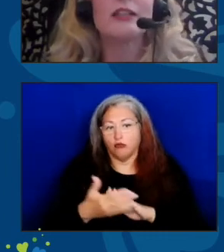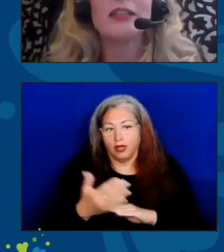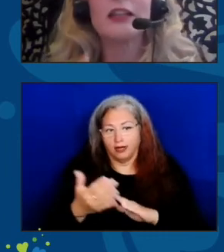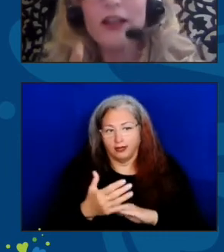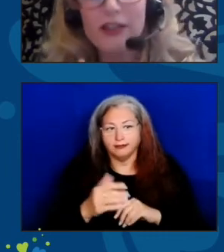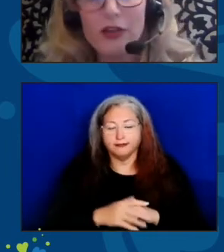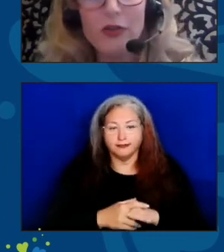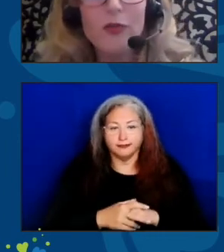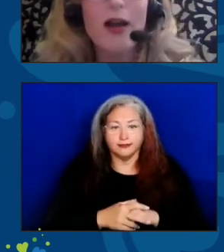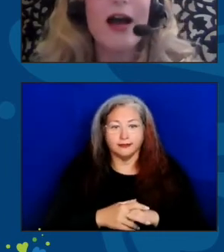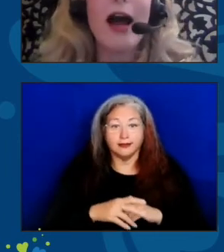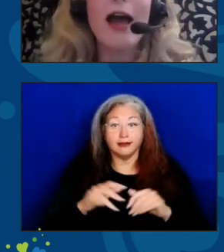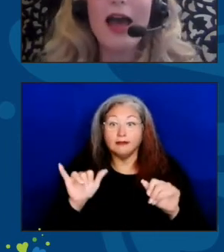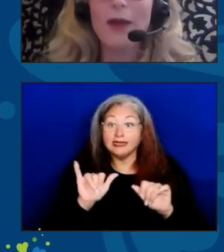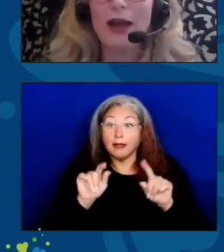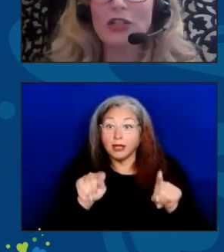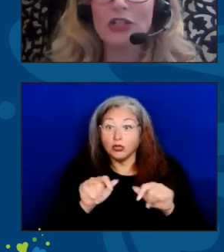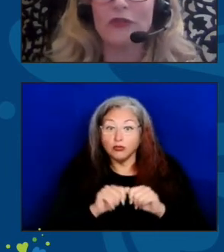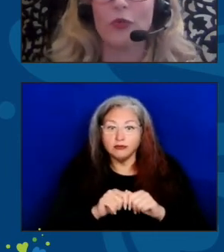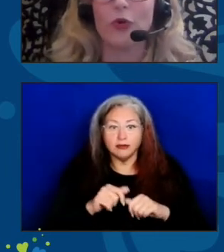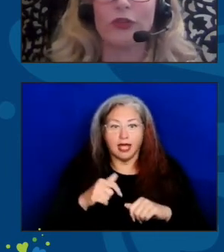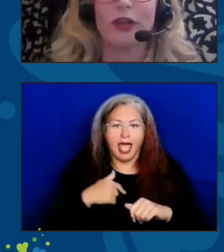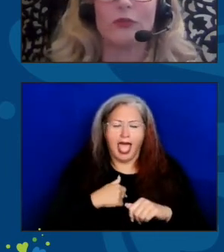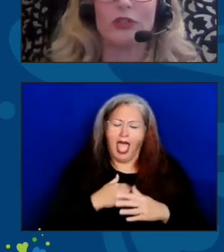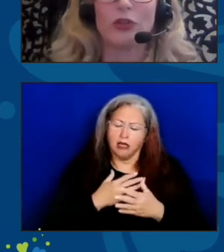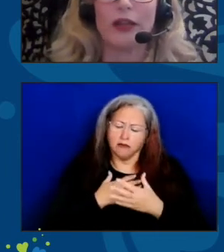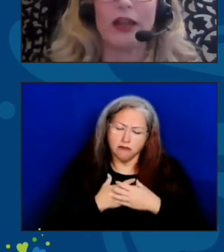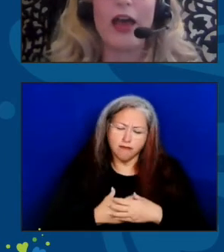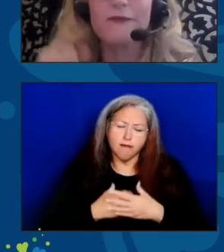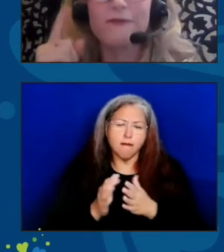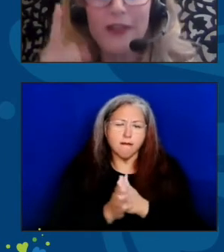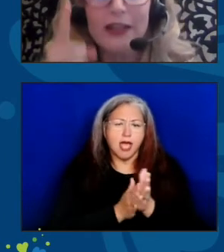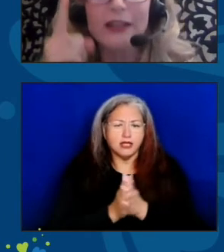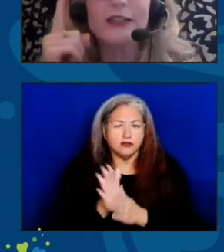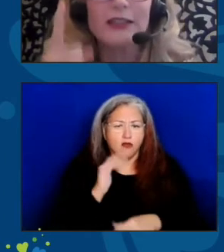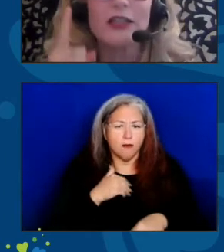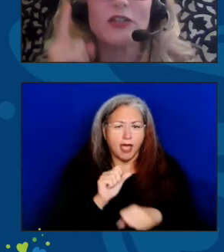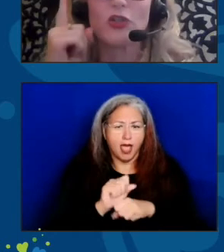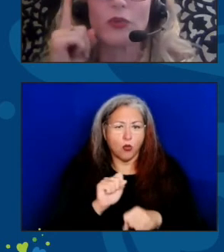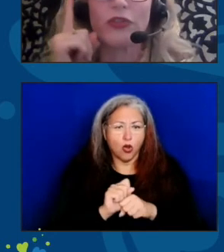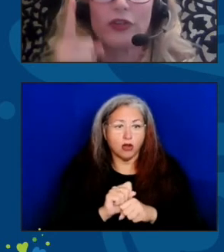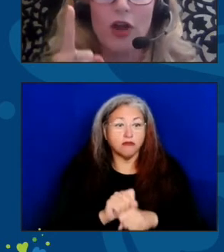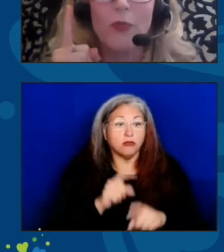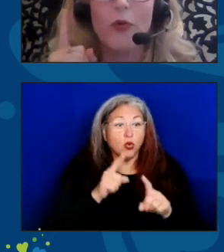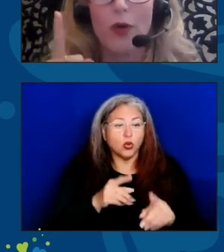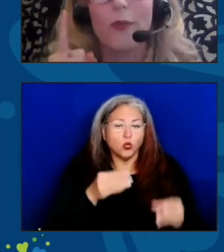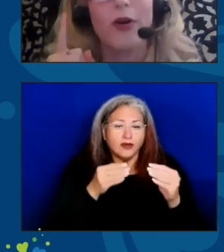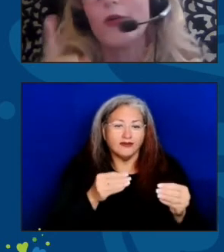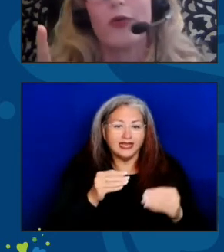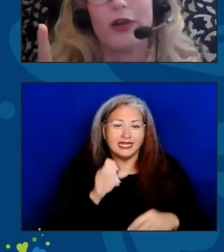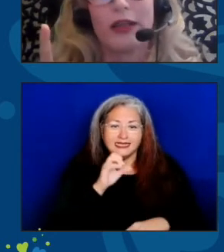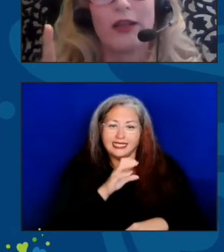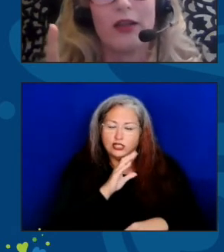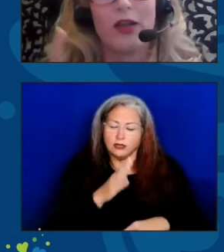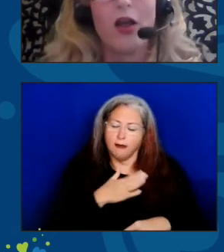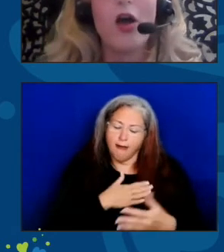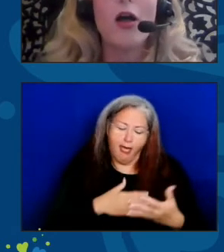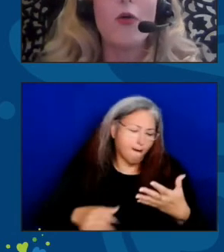See like you, I had passion for the work that I was doing and feeding the seniors was the number one priority.